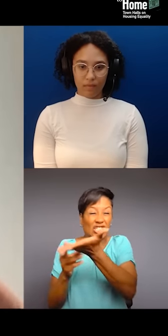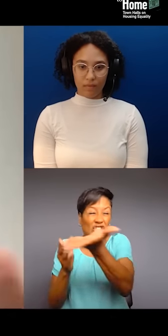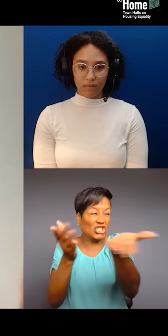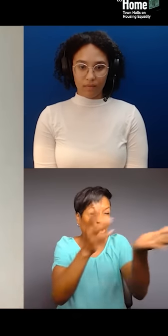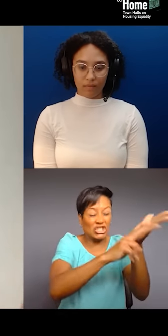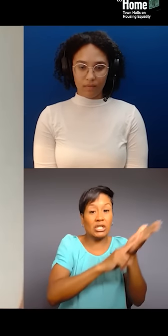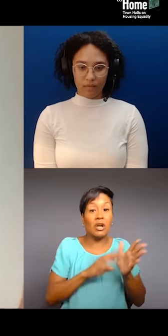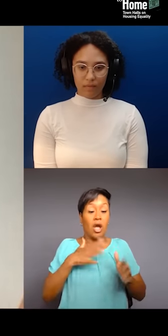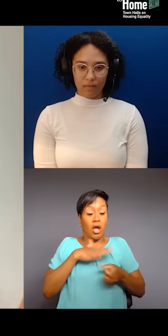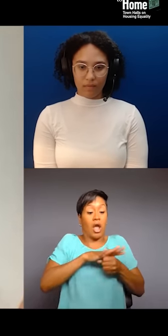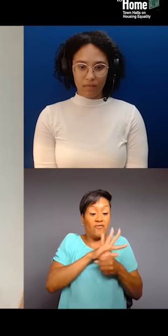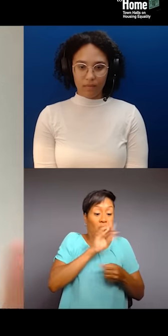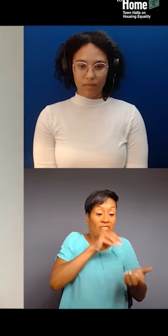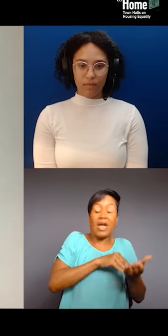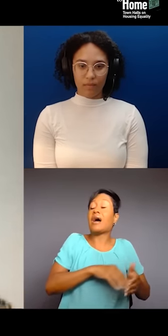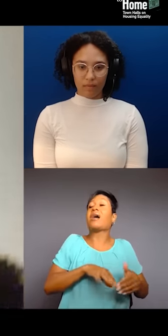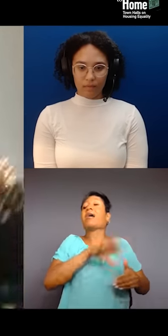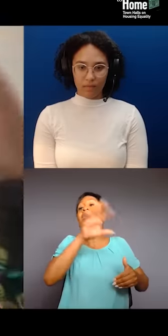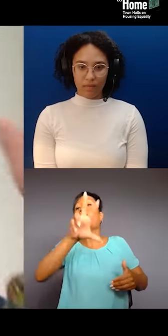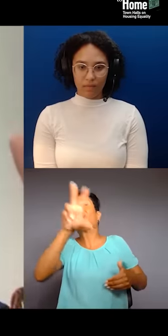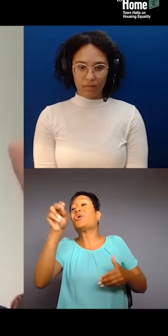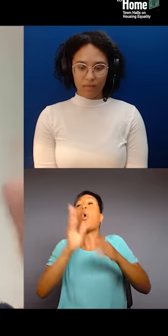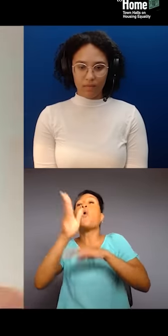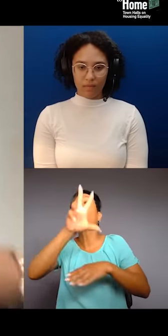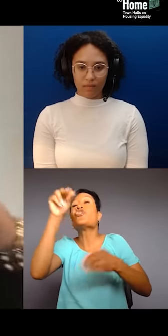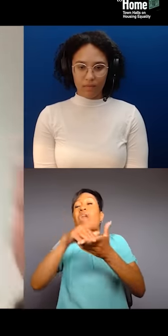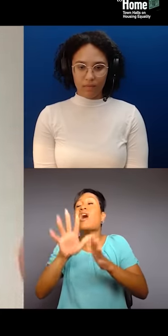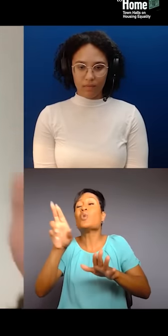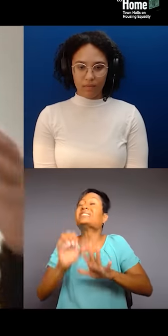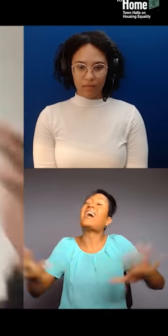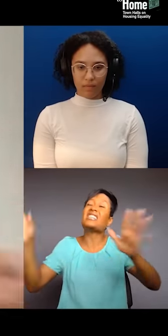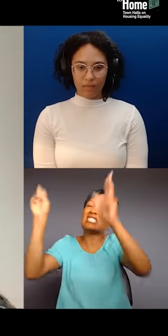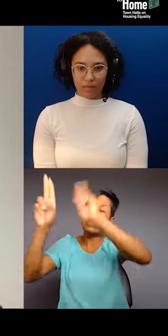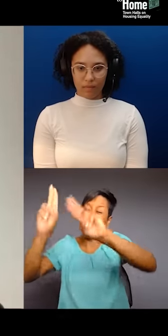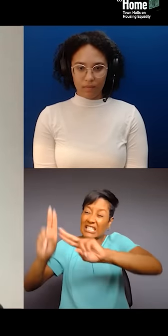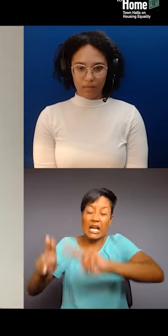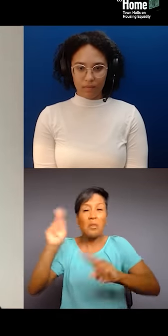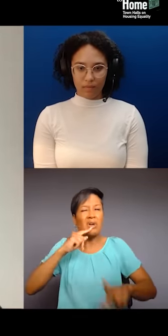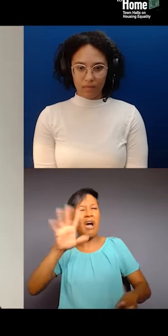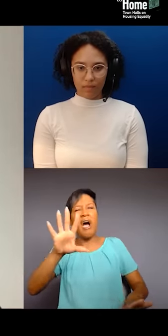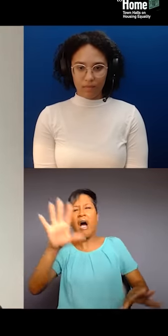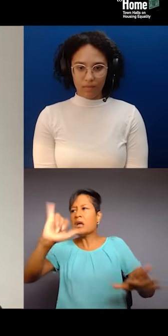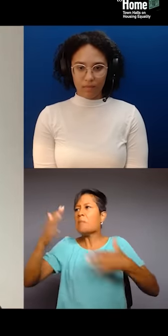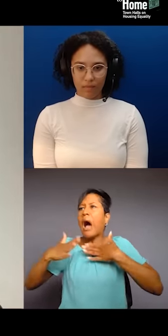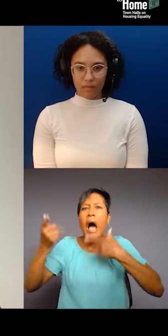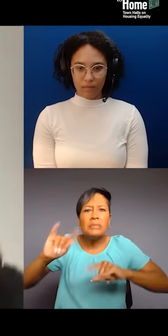but another 30,000 plus from around the country. And most of the people saying, "This is happening in my community," you know?